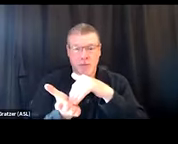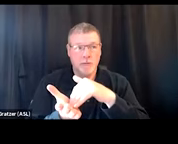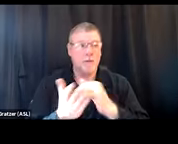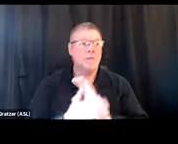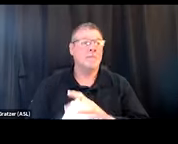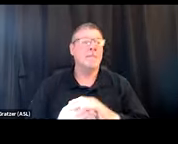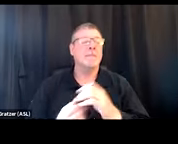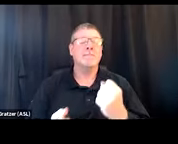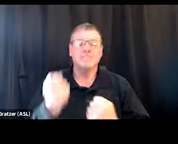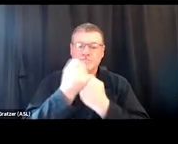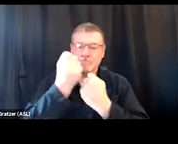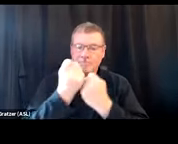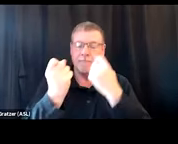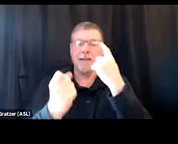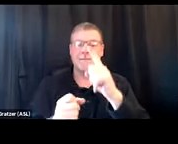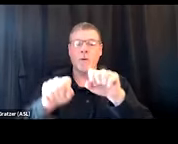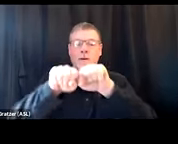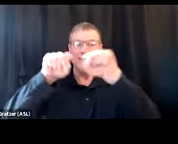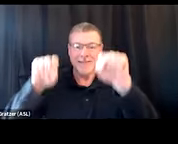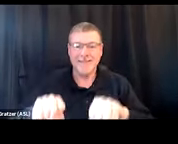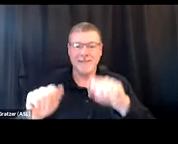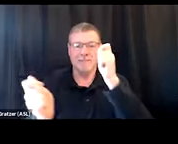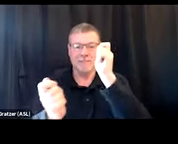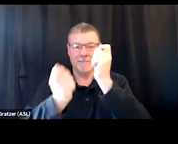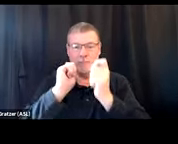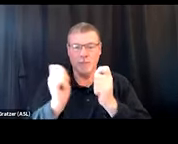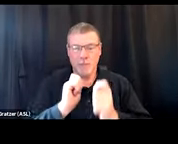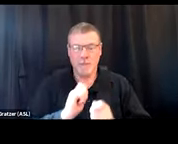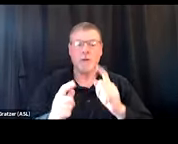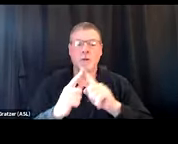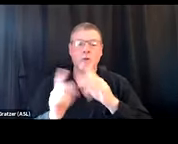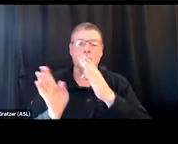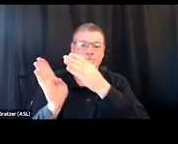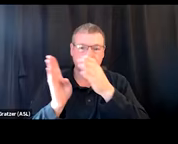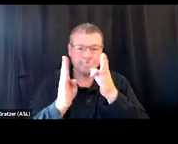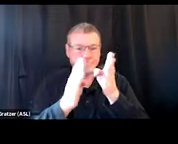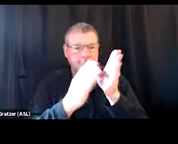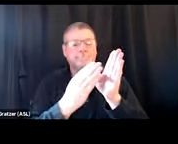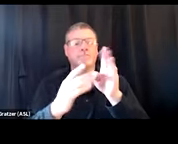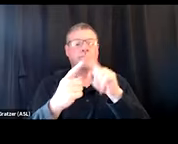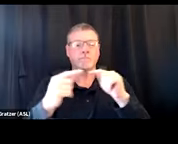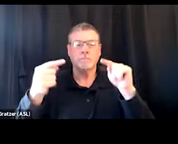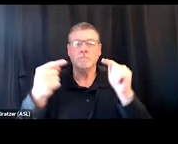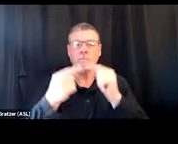and advocate for system-wide change to move away from some of those harmful practices,